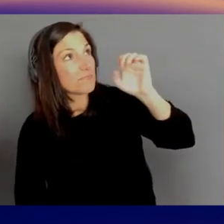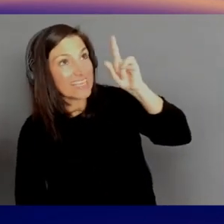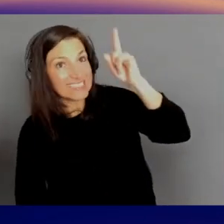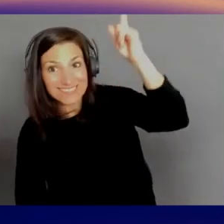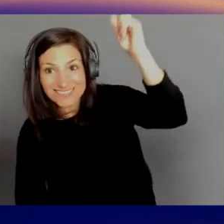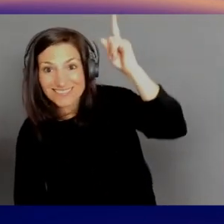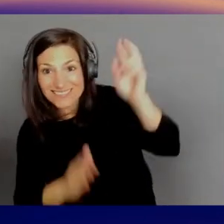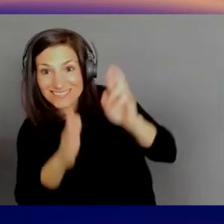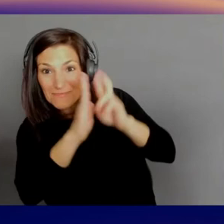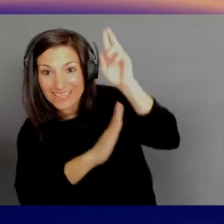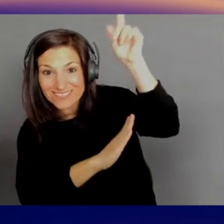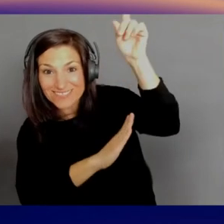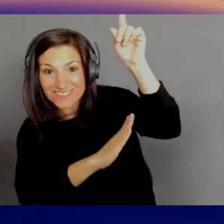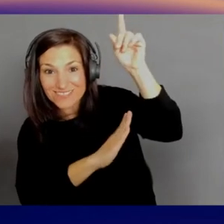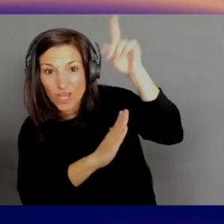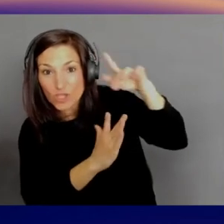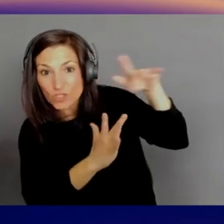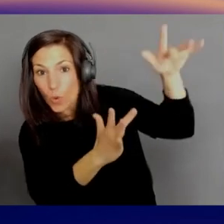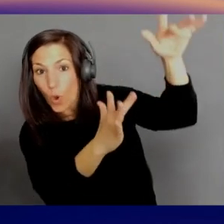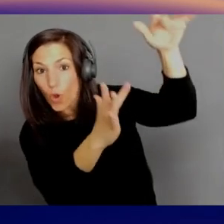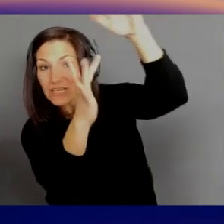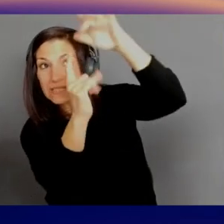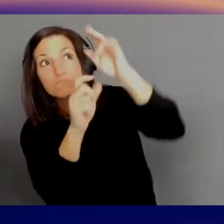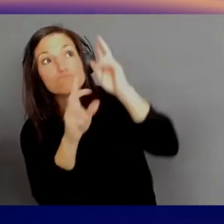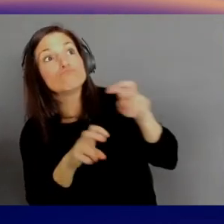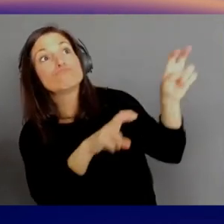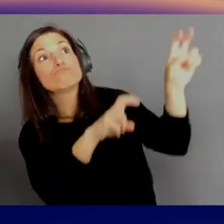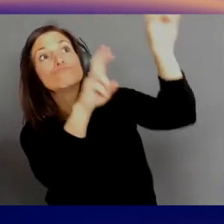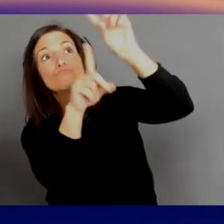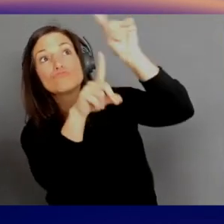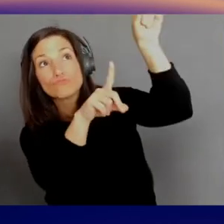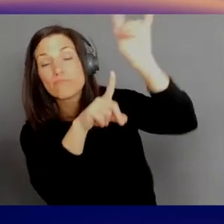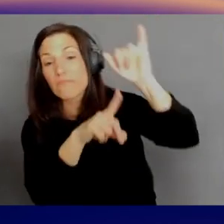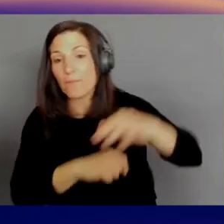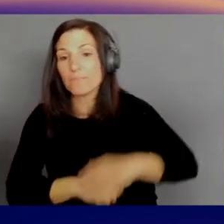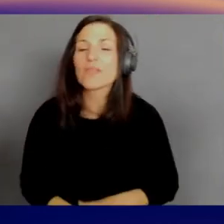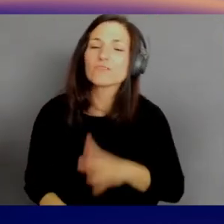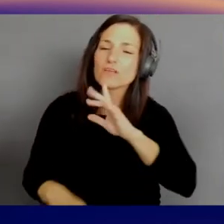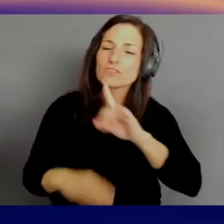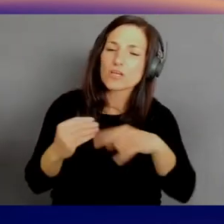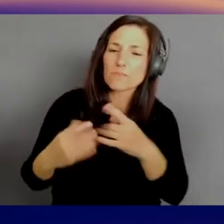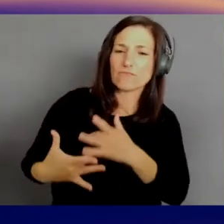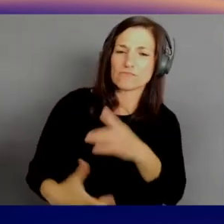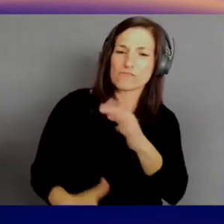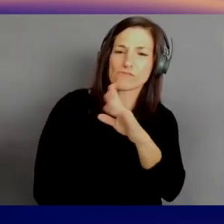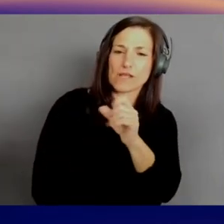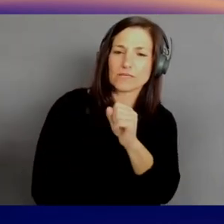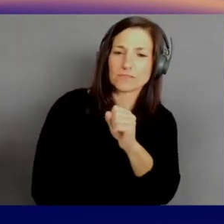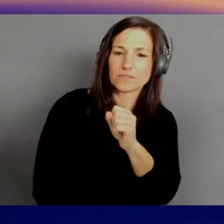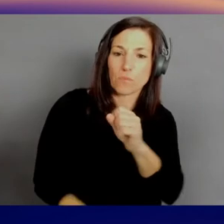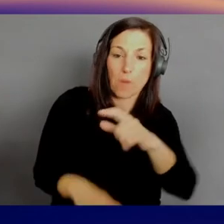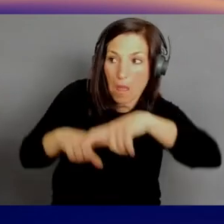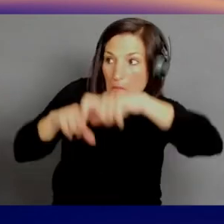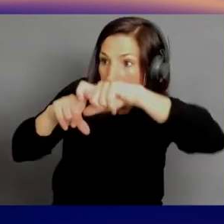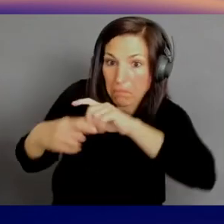Yeah, oh, and- - Yeah. Let me quickly talk about education, and I have one more government plug. So, also in our keynote, we're gonna have USPS talk,